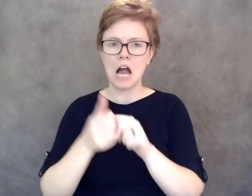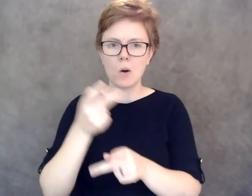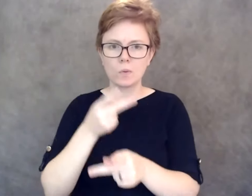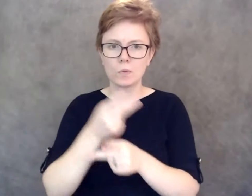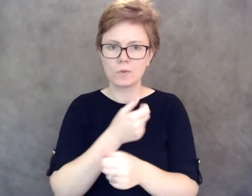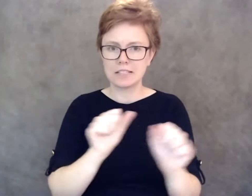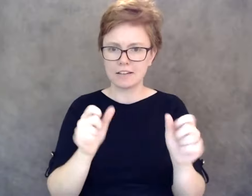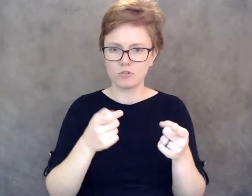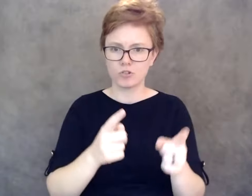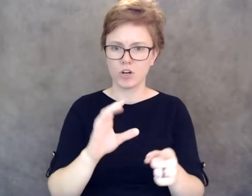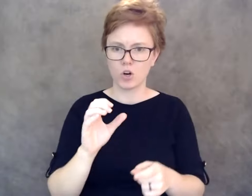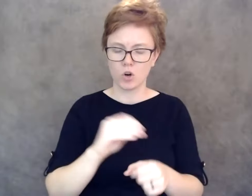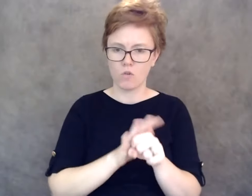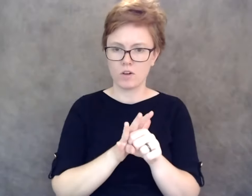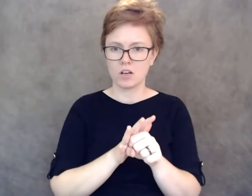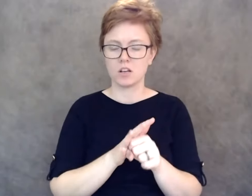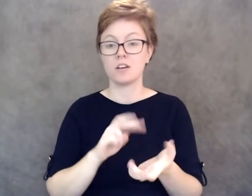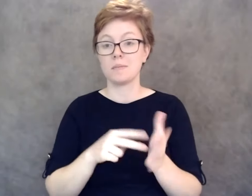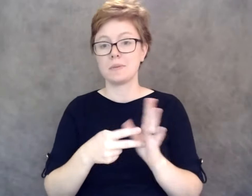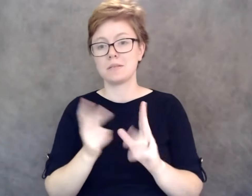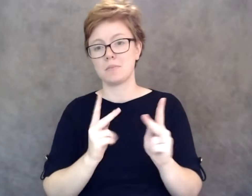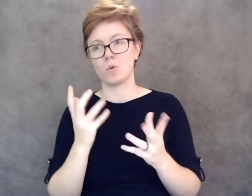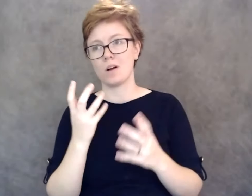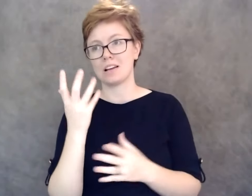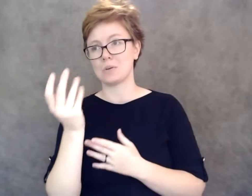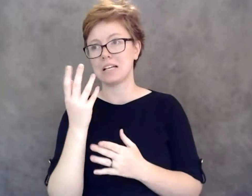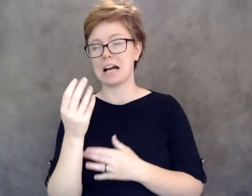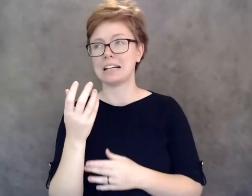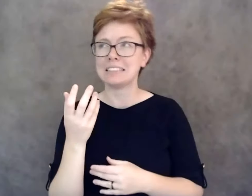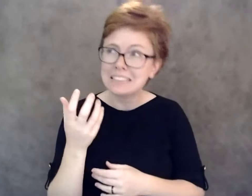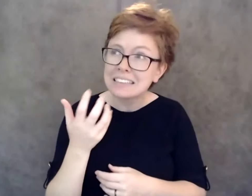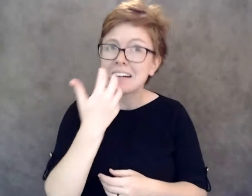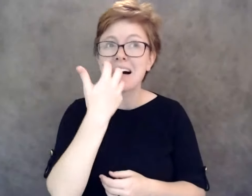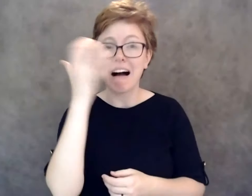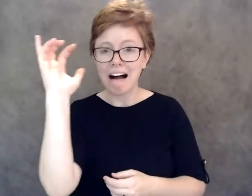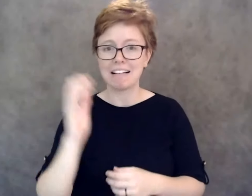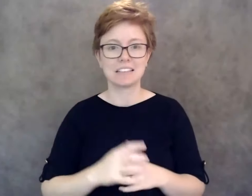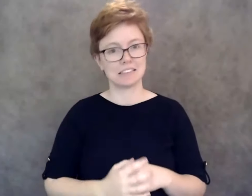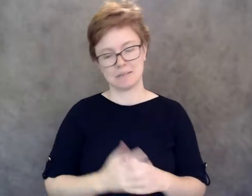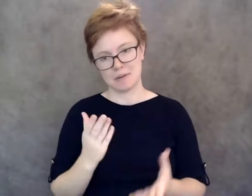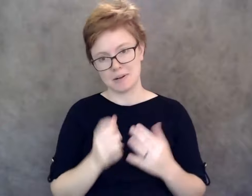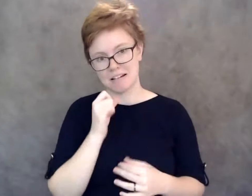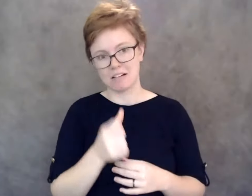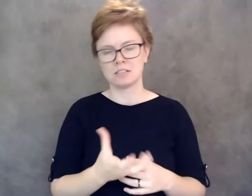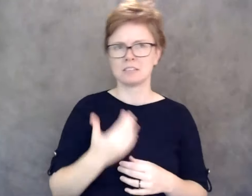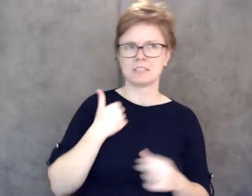Not that necessarily people wanna have those visits on a hot day like today, we went from too cold to too hot pretty fast.